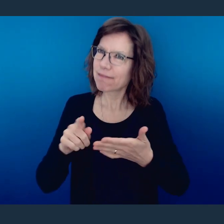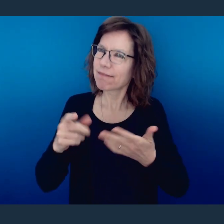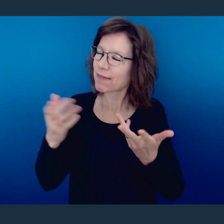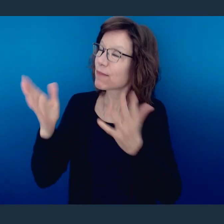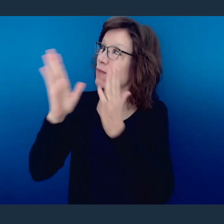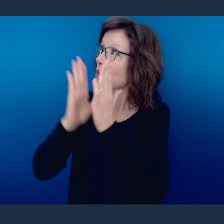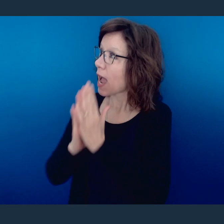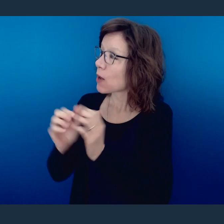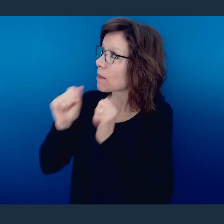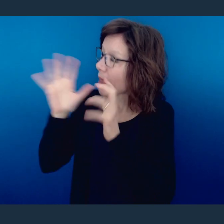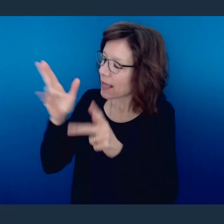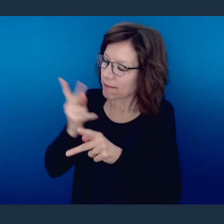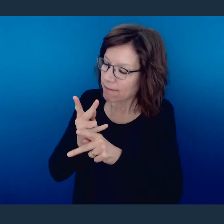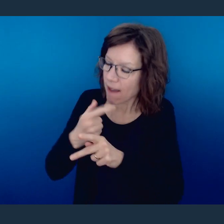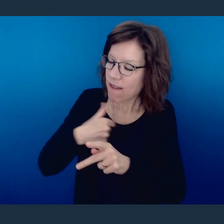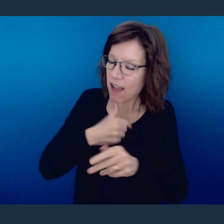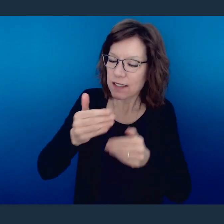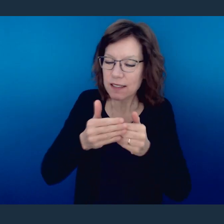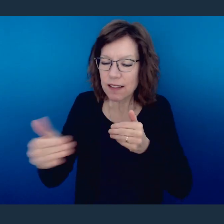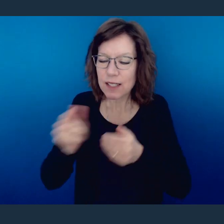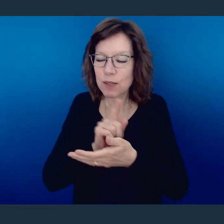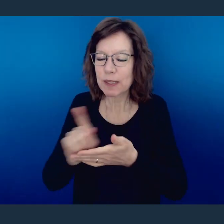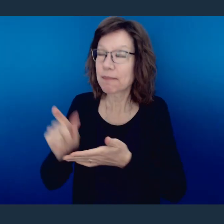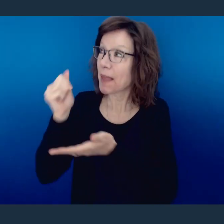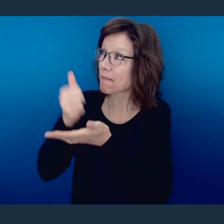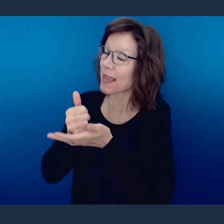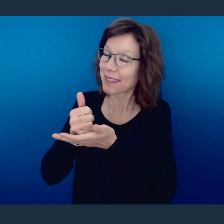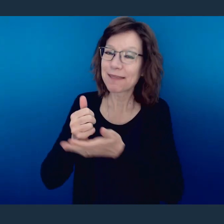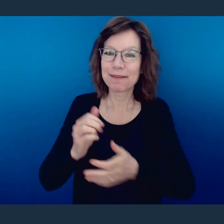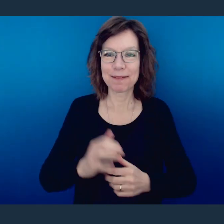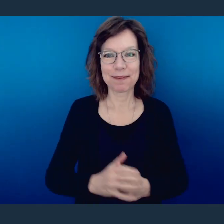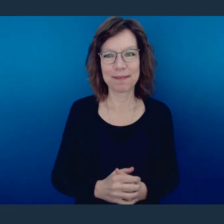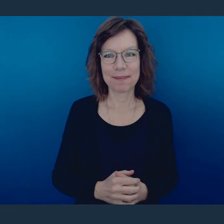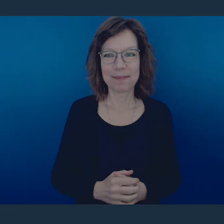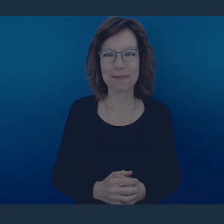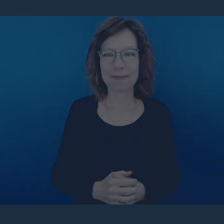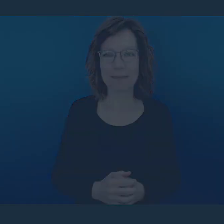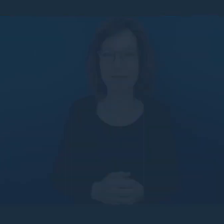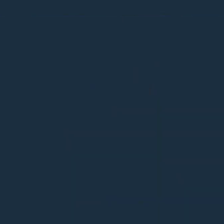You bless and keep us in the week ahead. Amen.